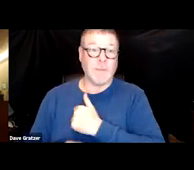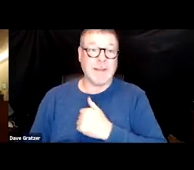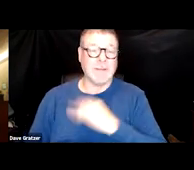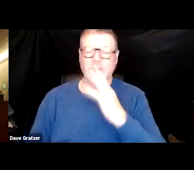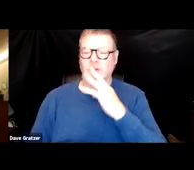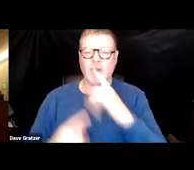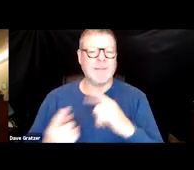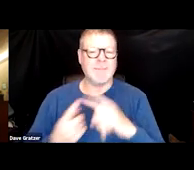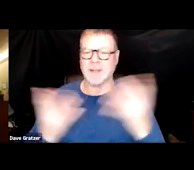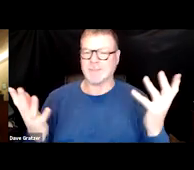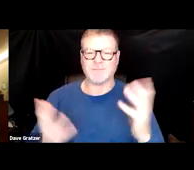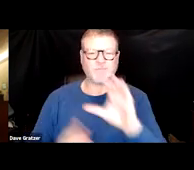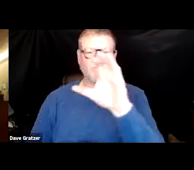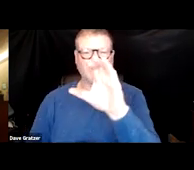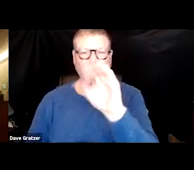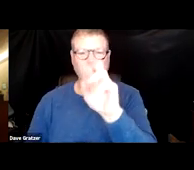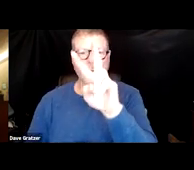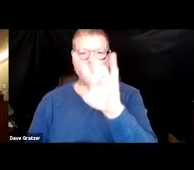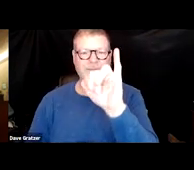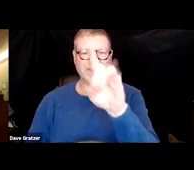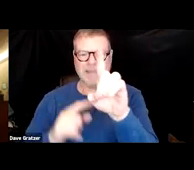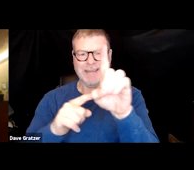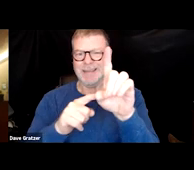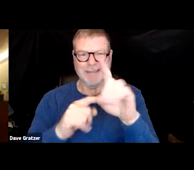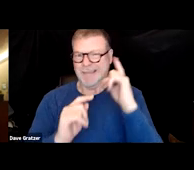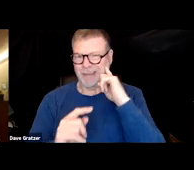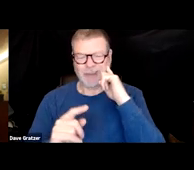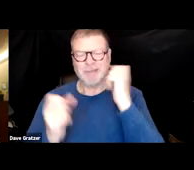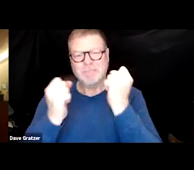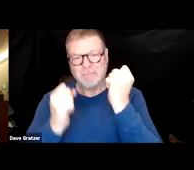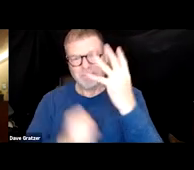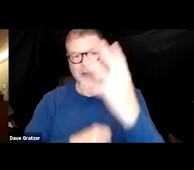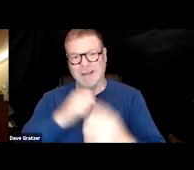What is long, what is COVID? We've heard so much about this over the last couple of years